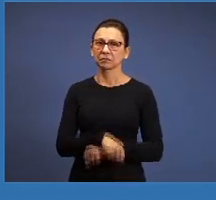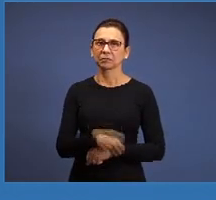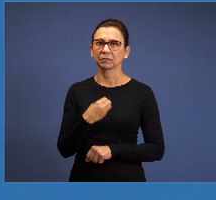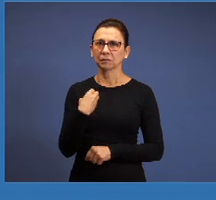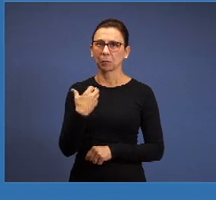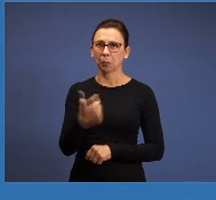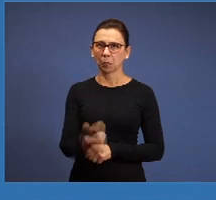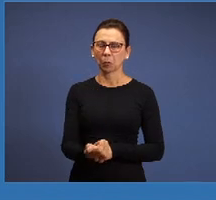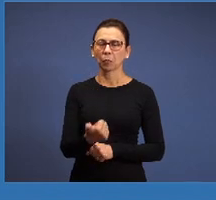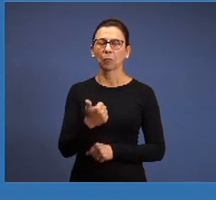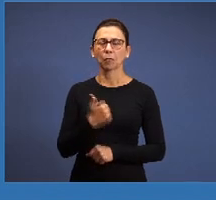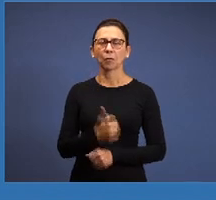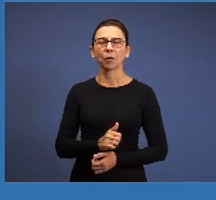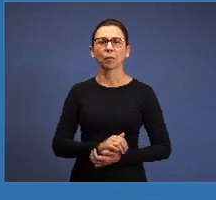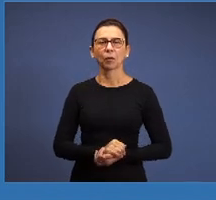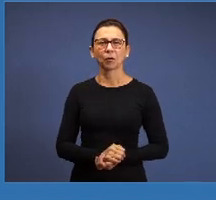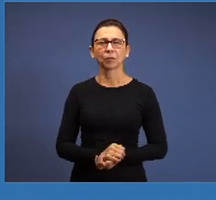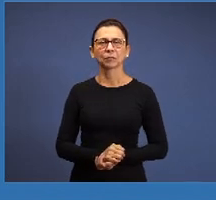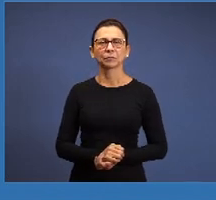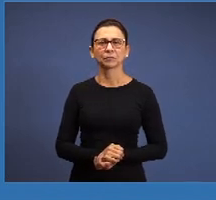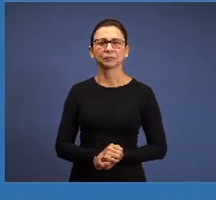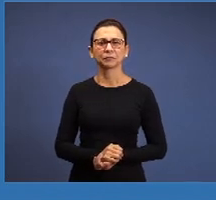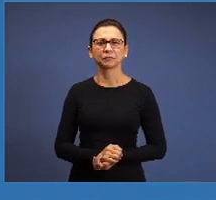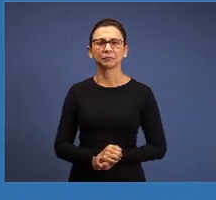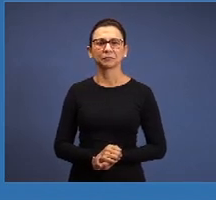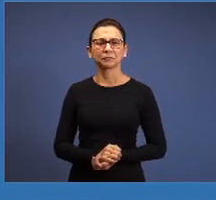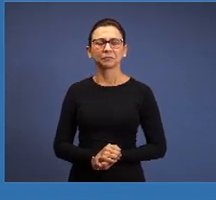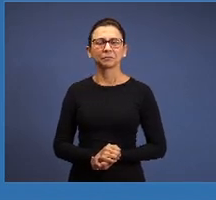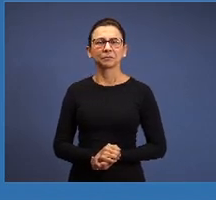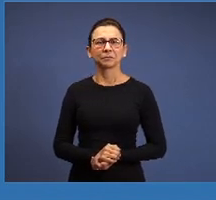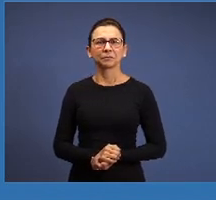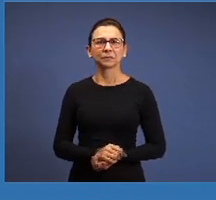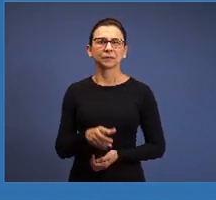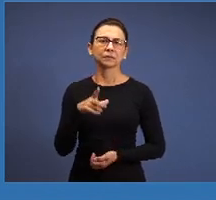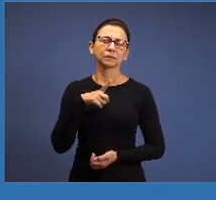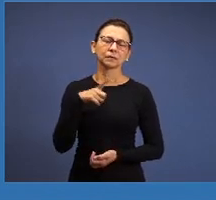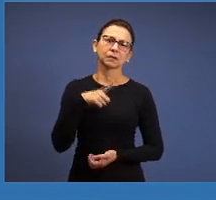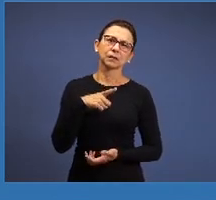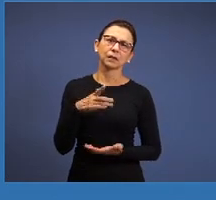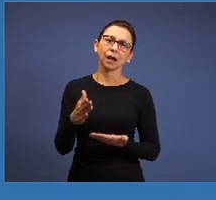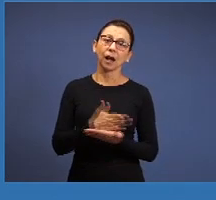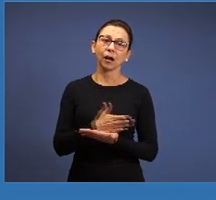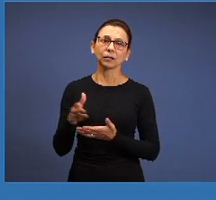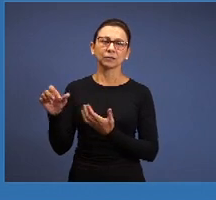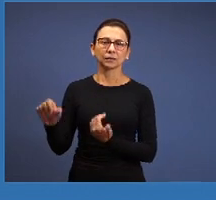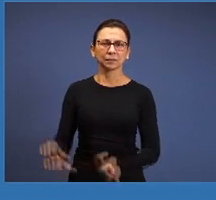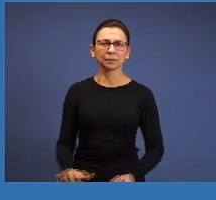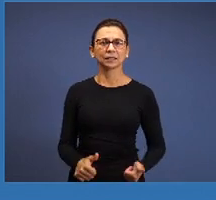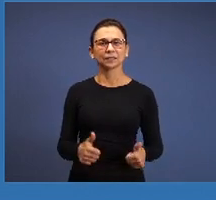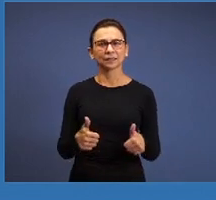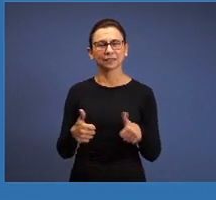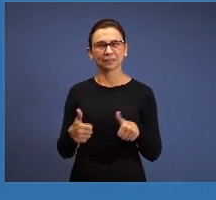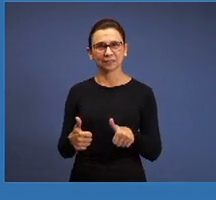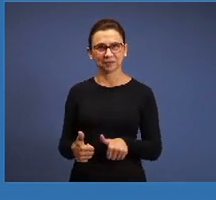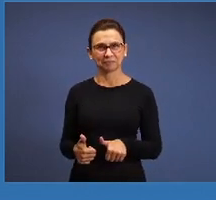represented in Spain and we had some baptisms, brethren who were